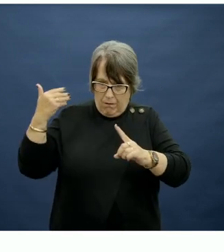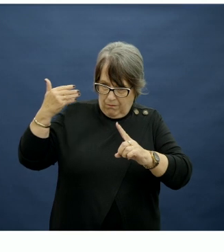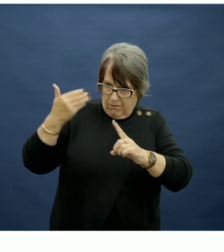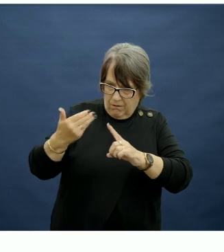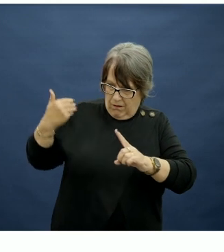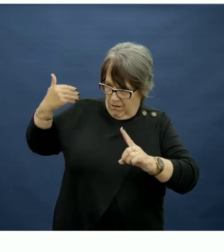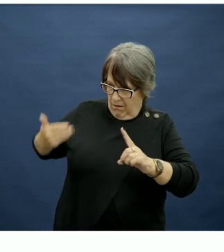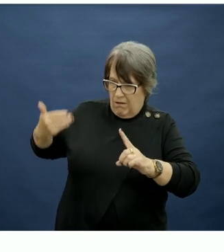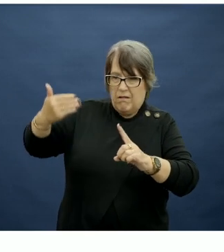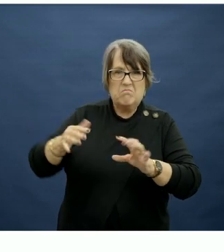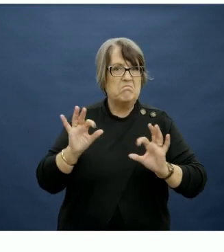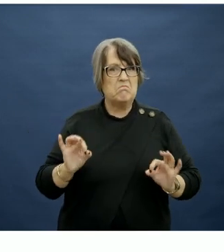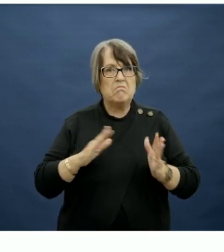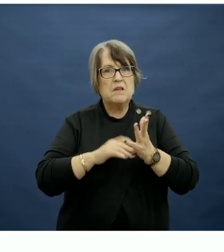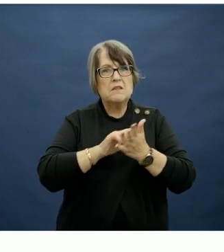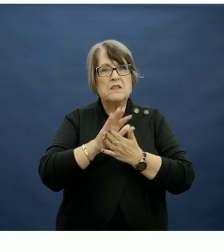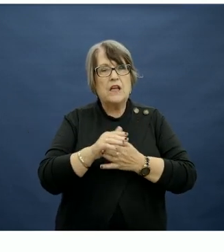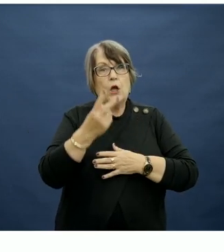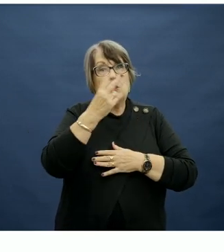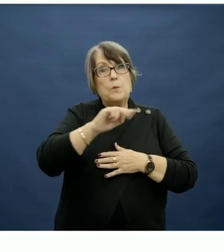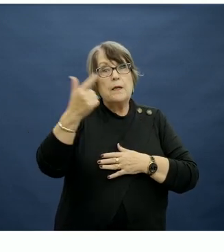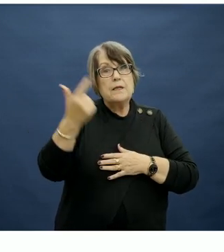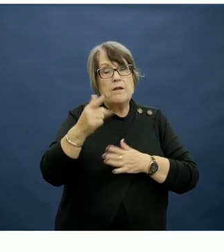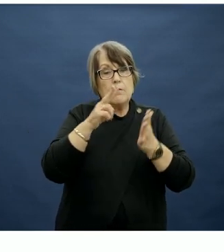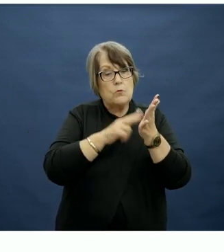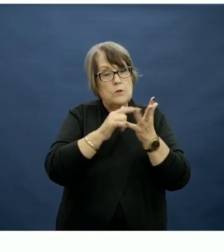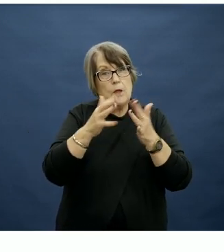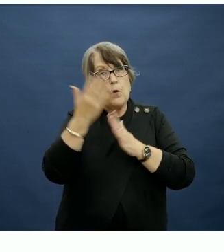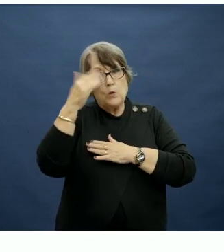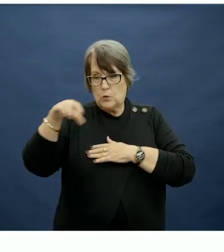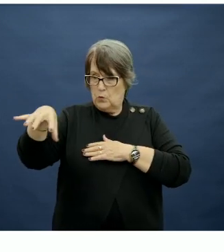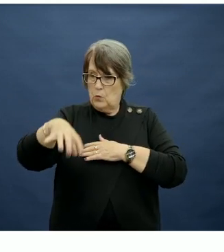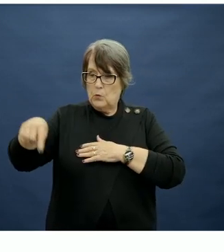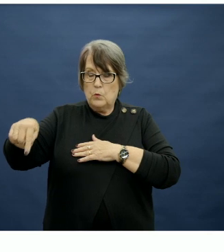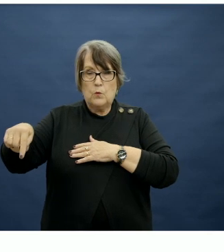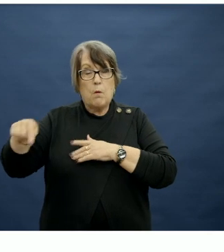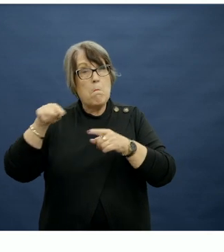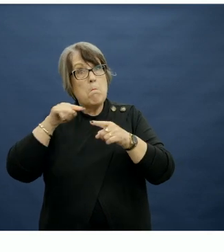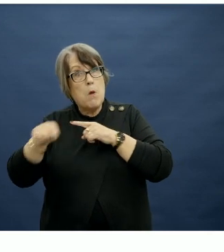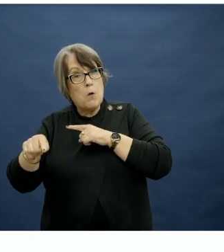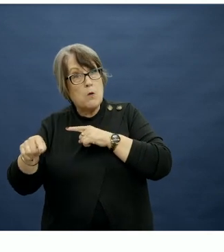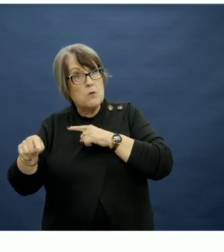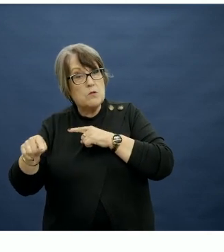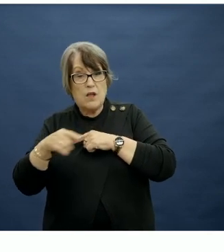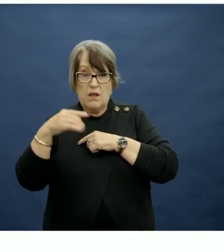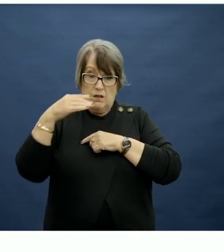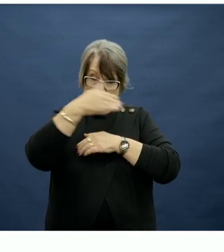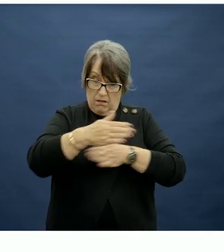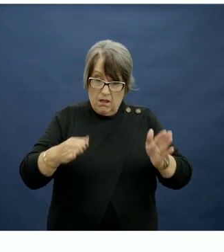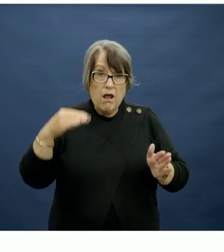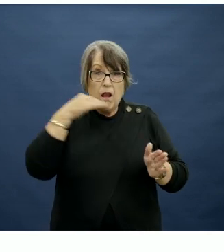A 2017 study of New South Wales schools estimated that, on average, children's lunch box contains